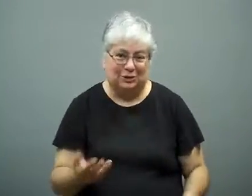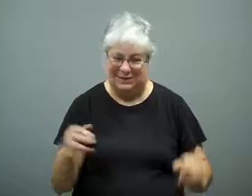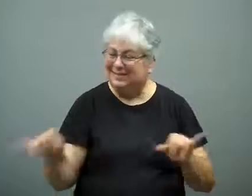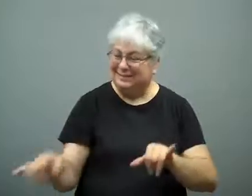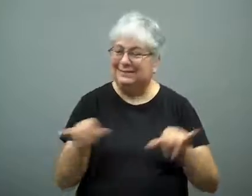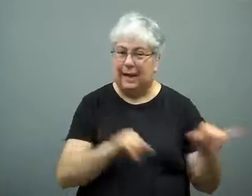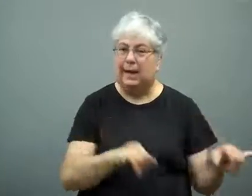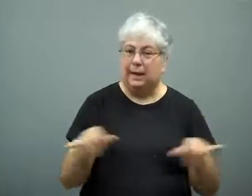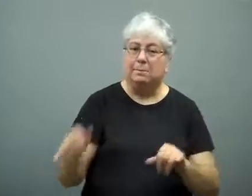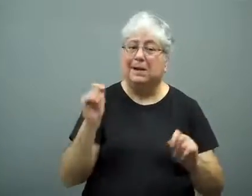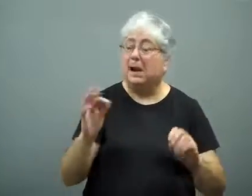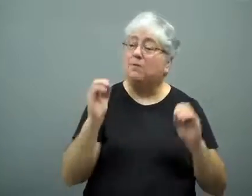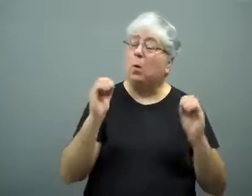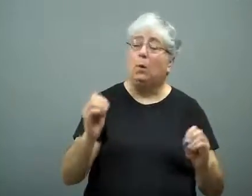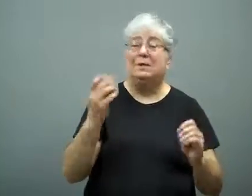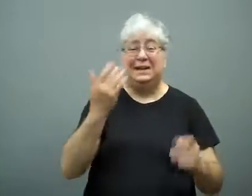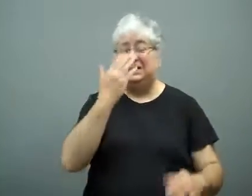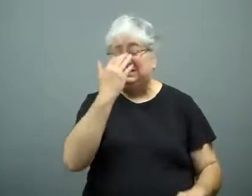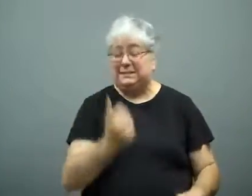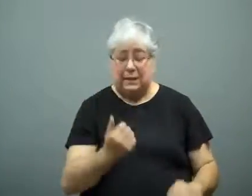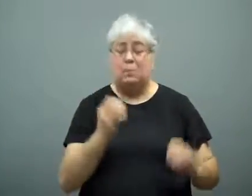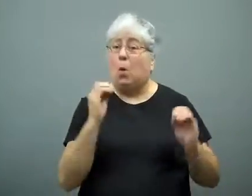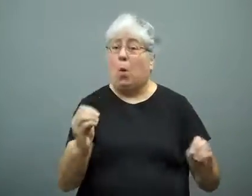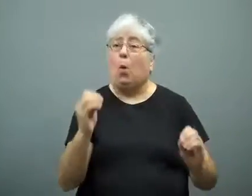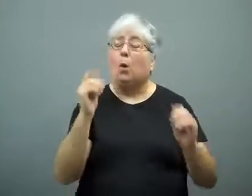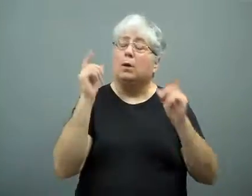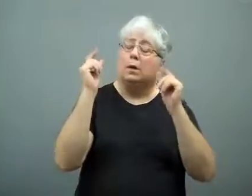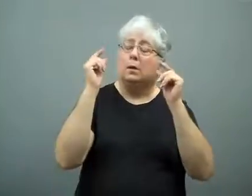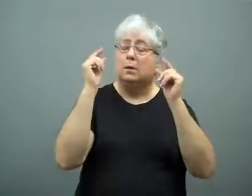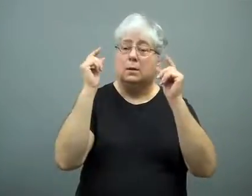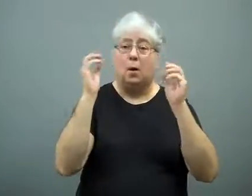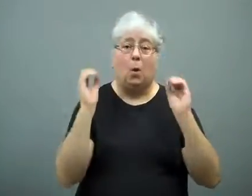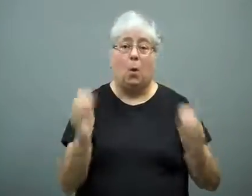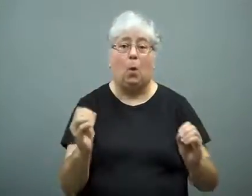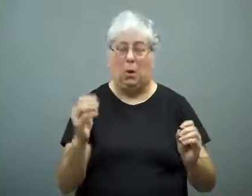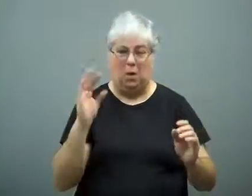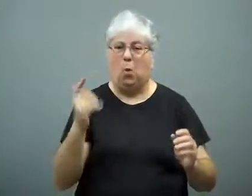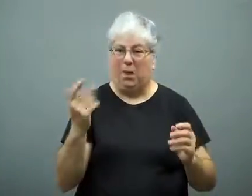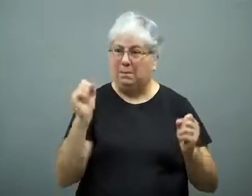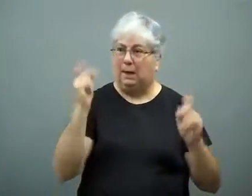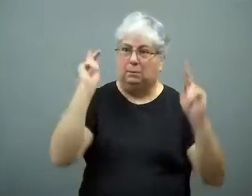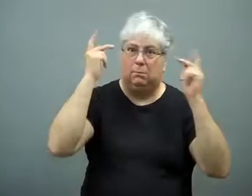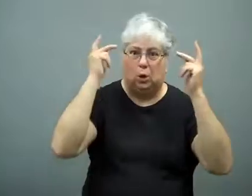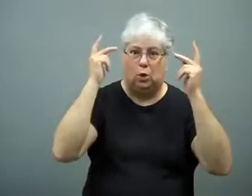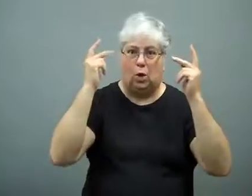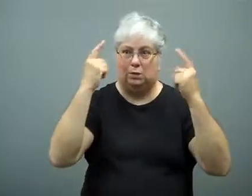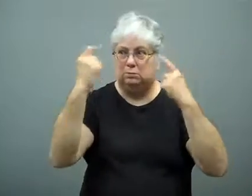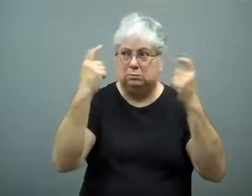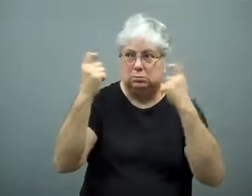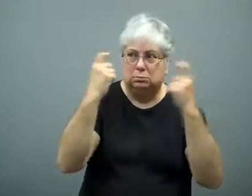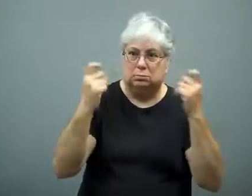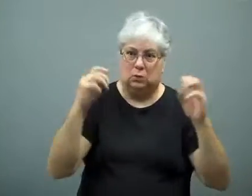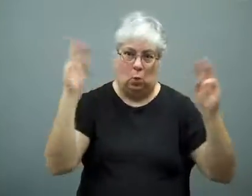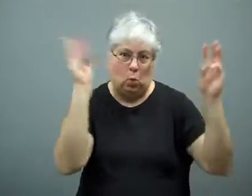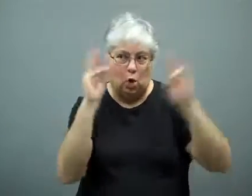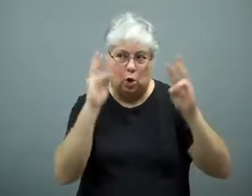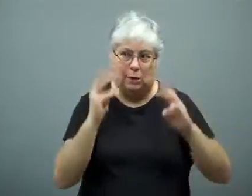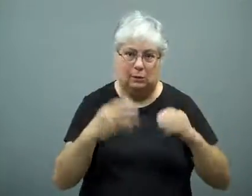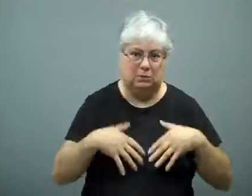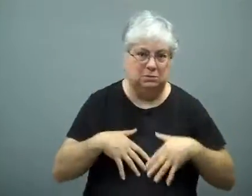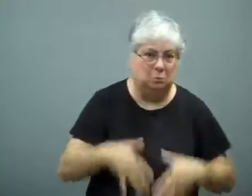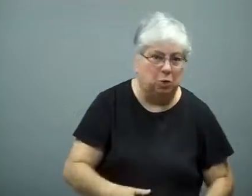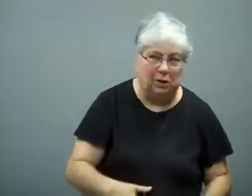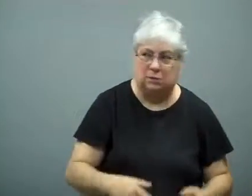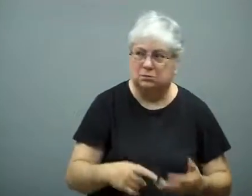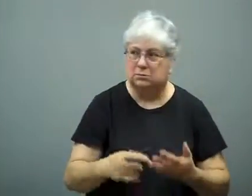By the same token, sleeping without REM sleep